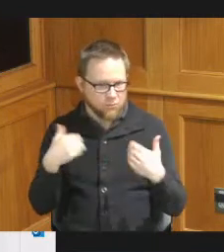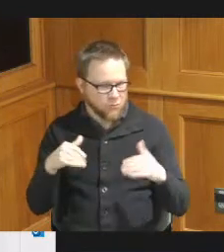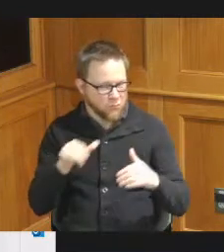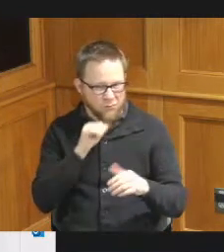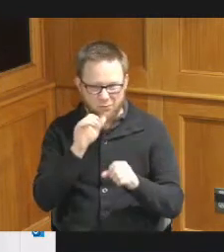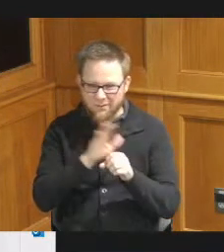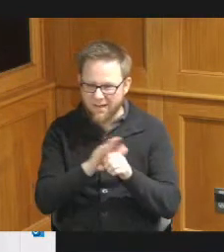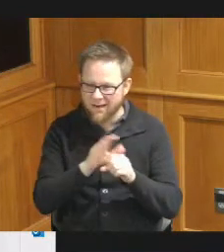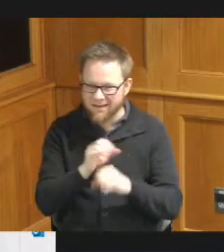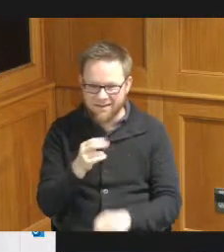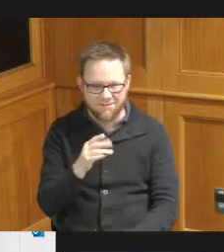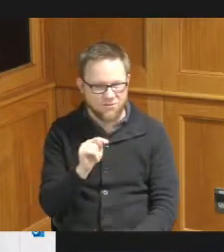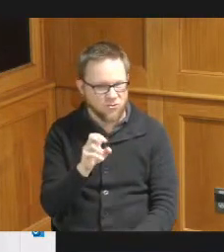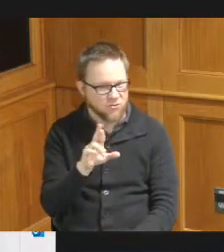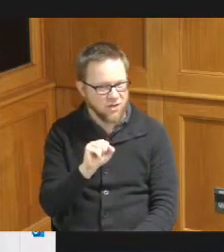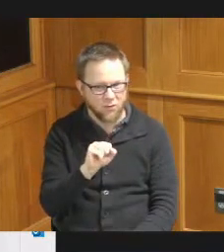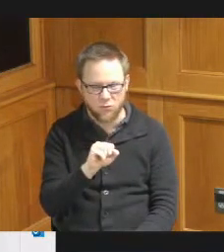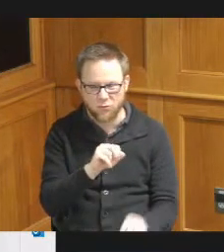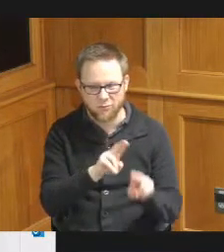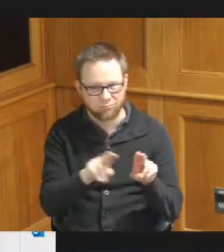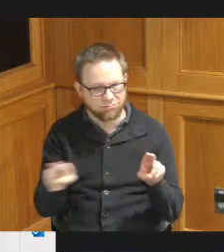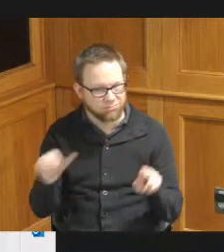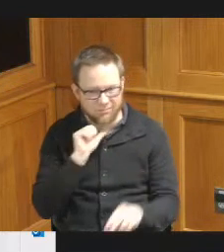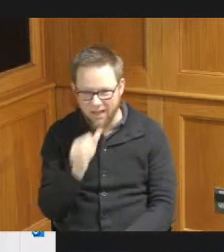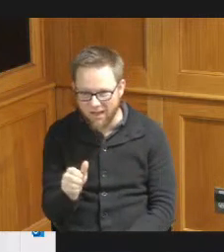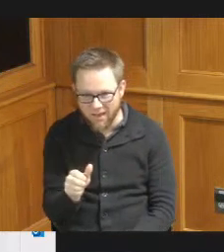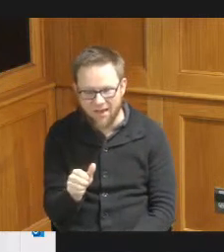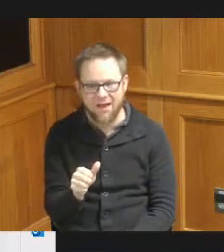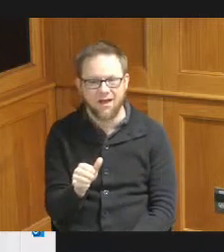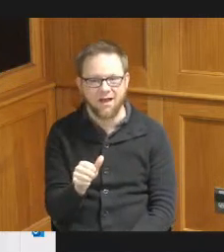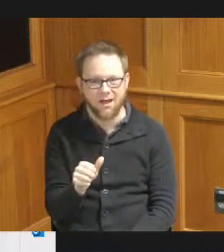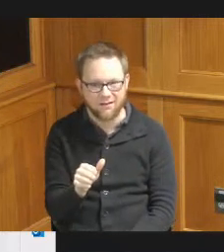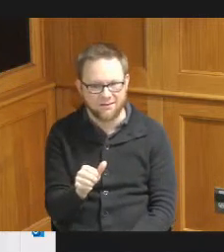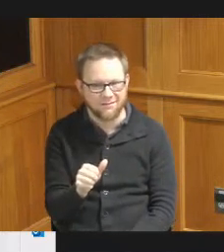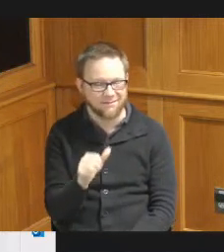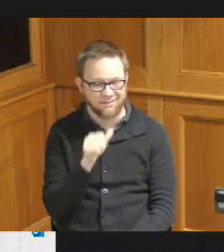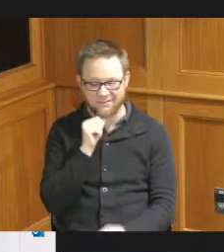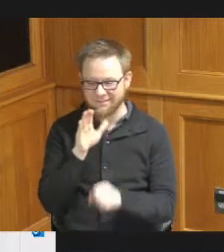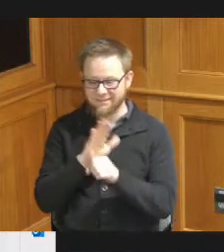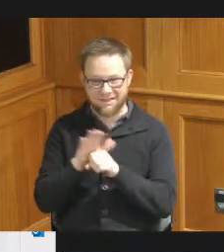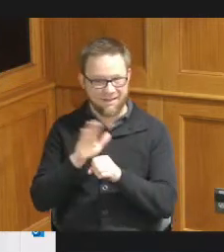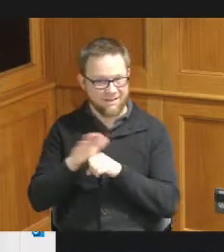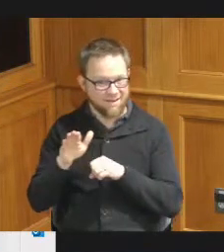fed for the homelessness and for homeless and an insufficient number of available affordable rental